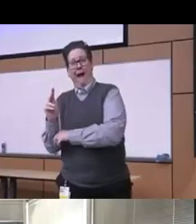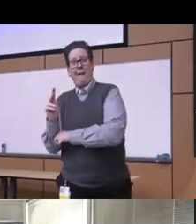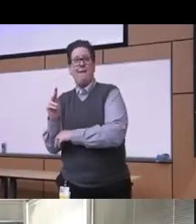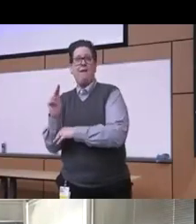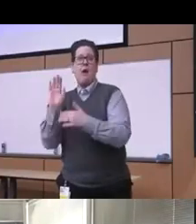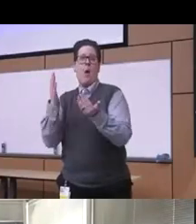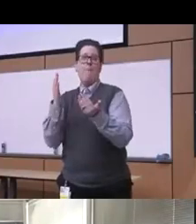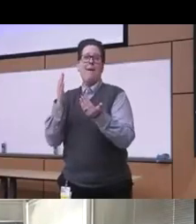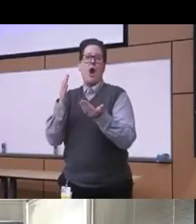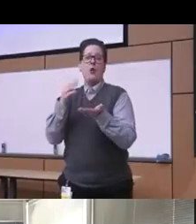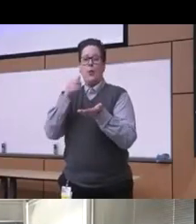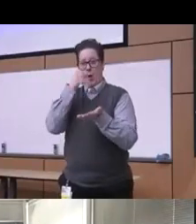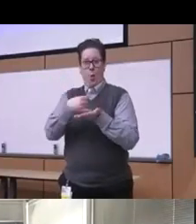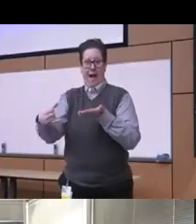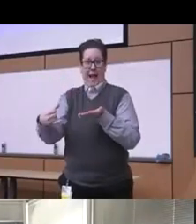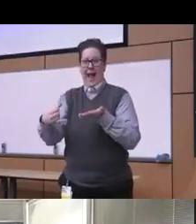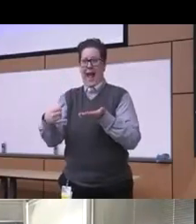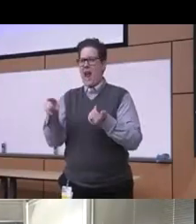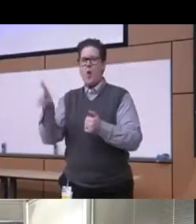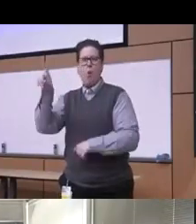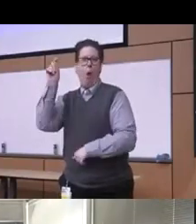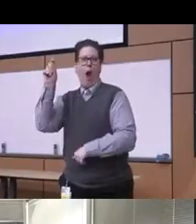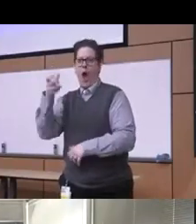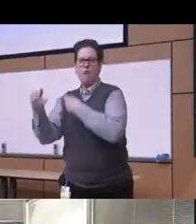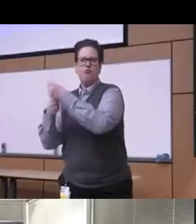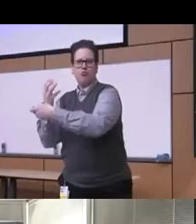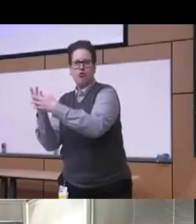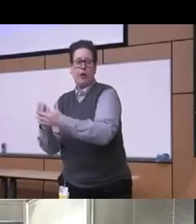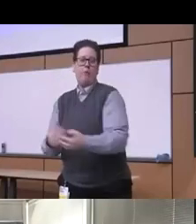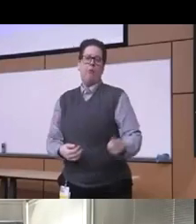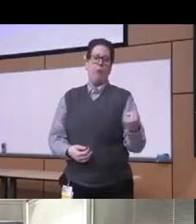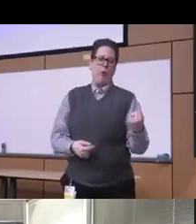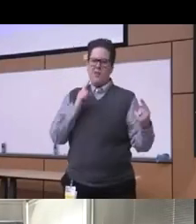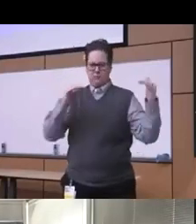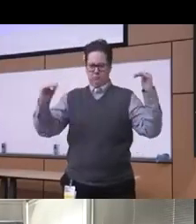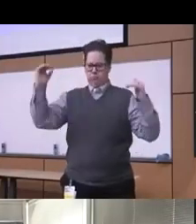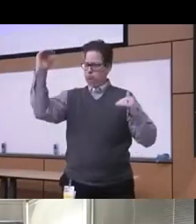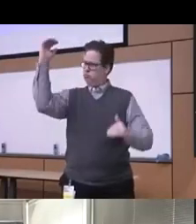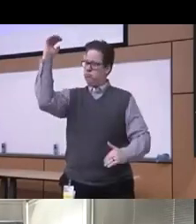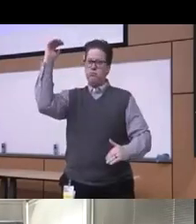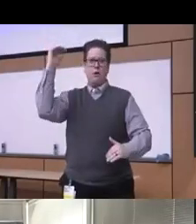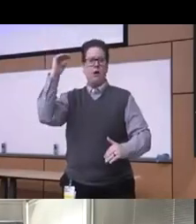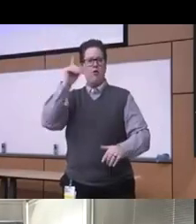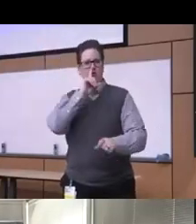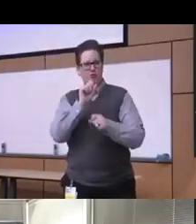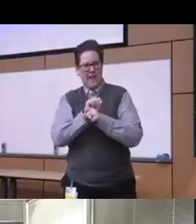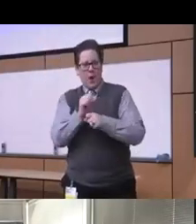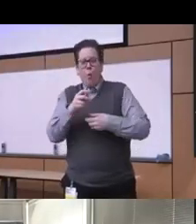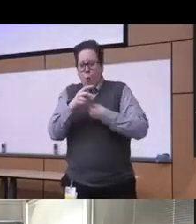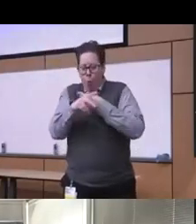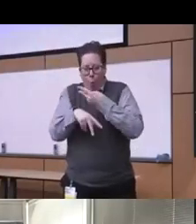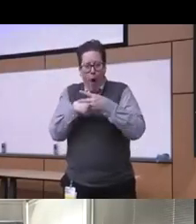what ends up happening here you know so it's based on really the the uh the type of the cooking that